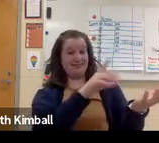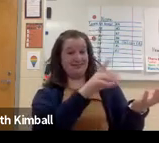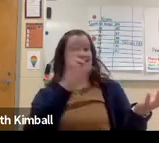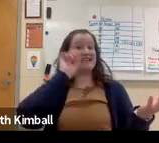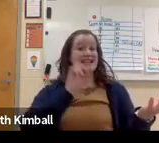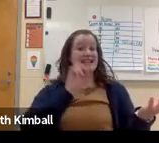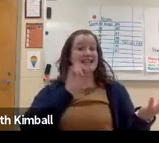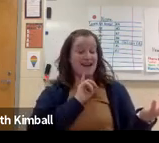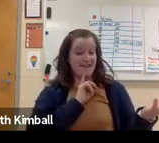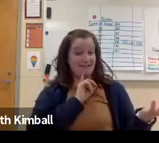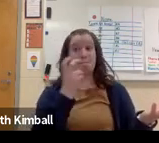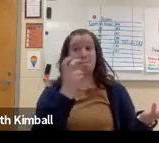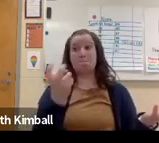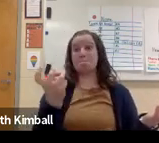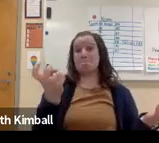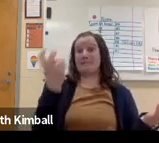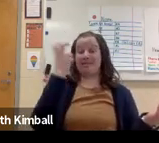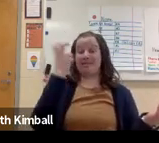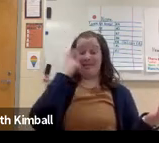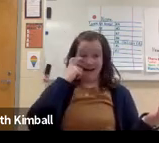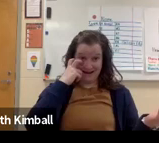and to do it on their own.